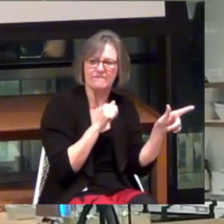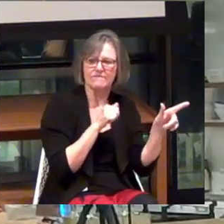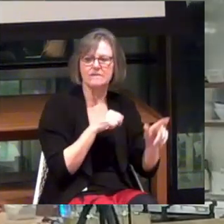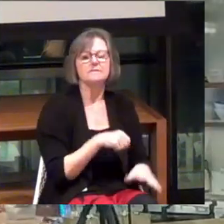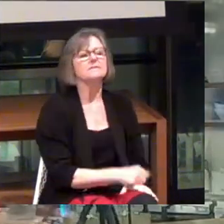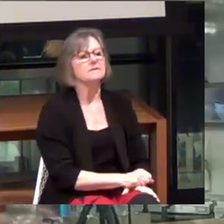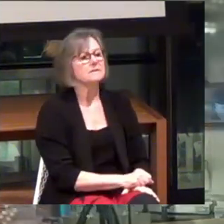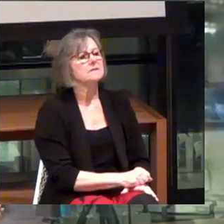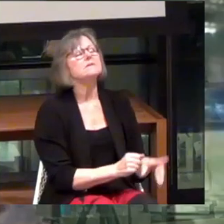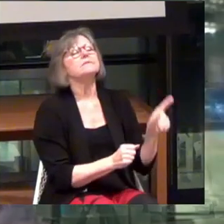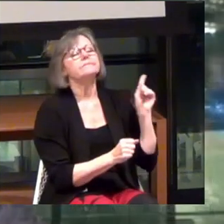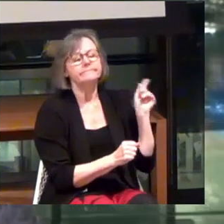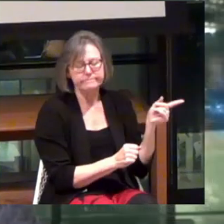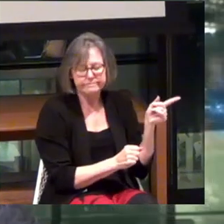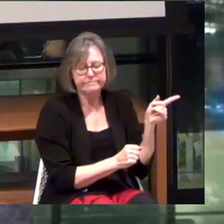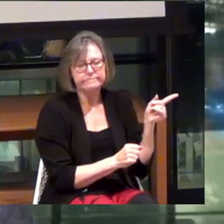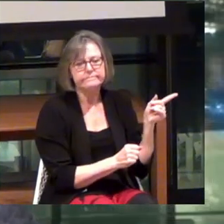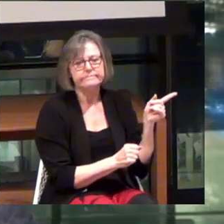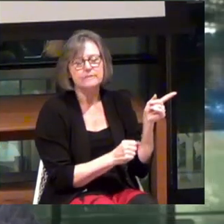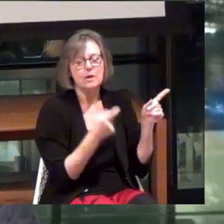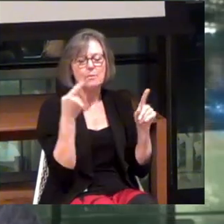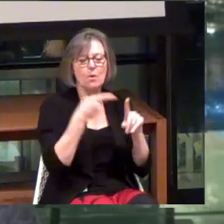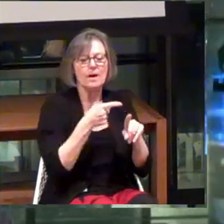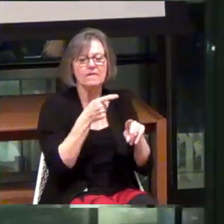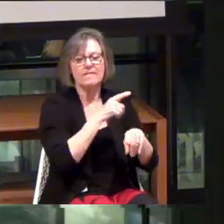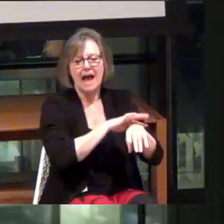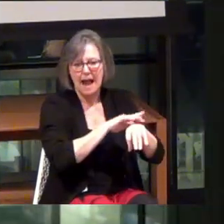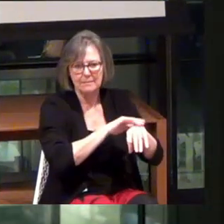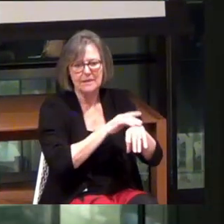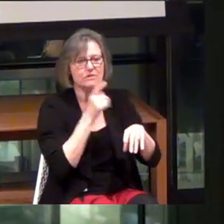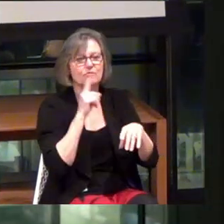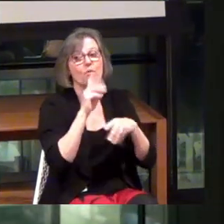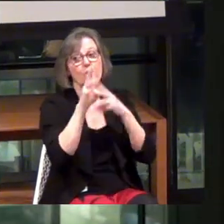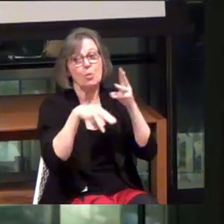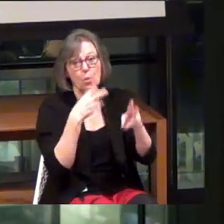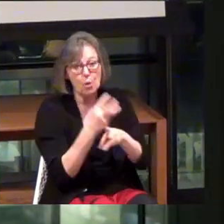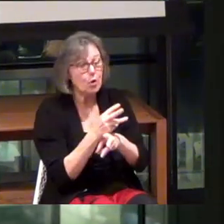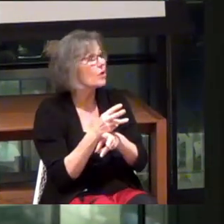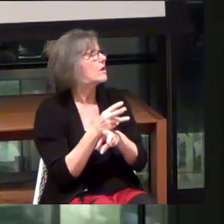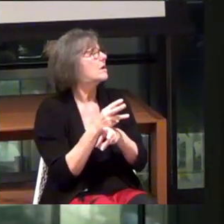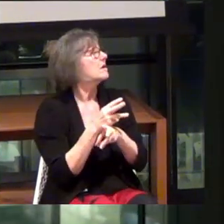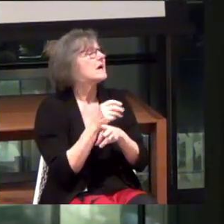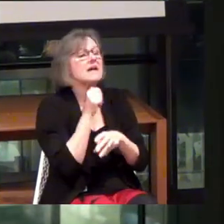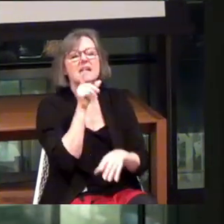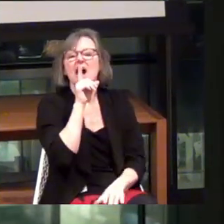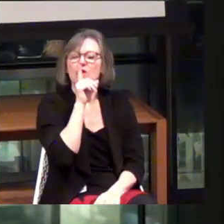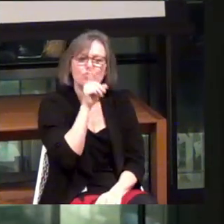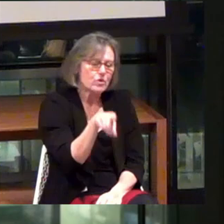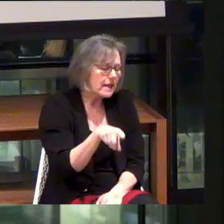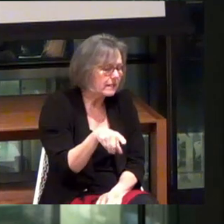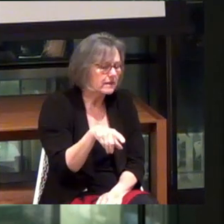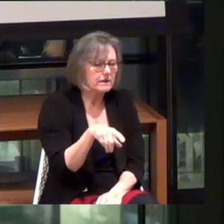So... From the point of view of haptic standards for the world, not really. Right?